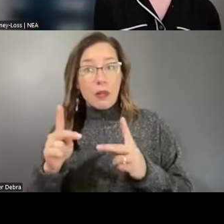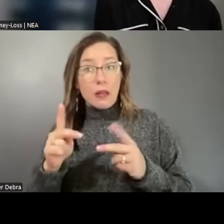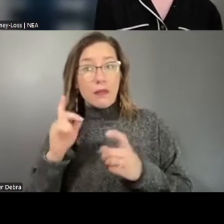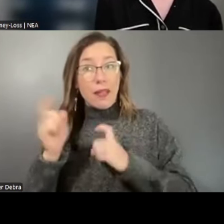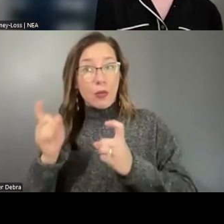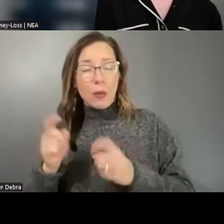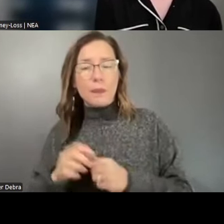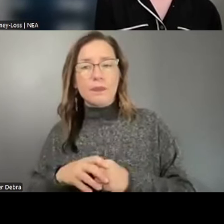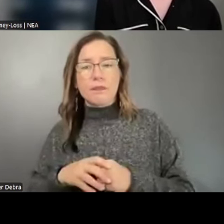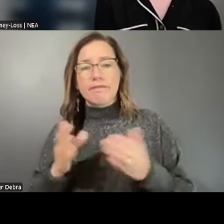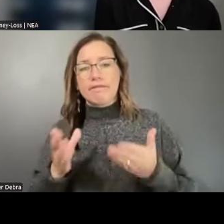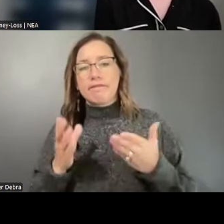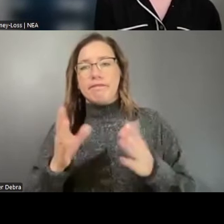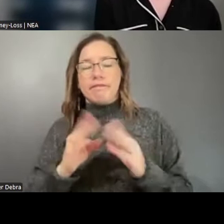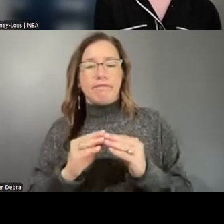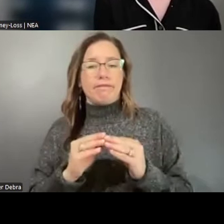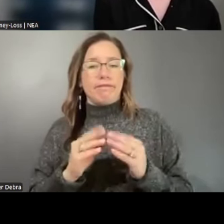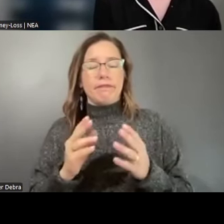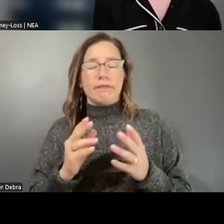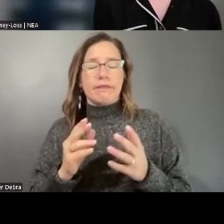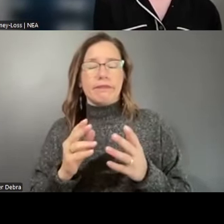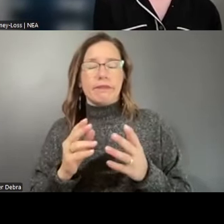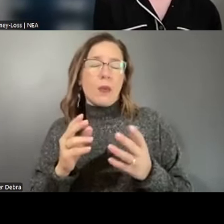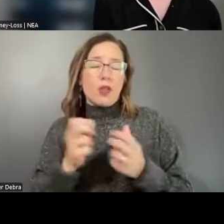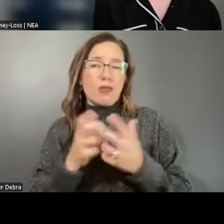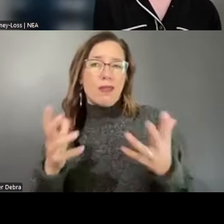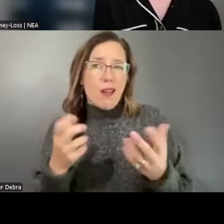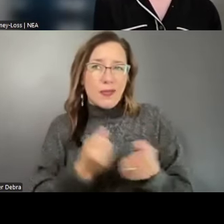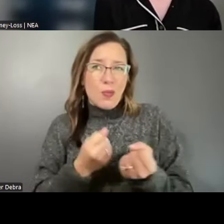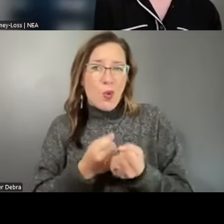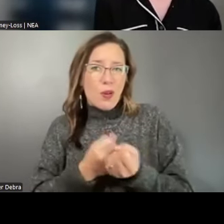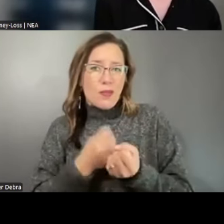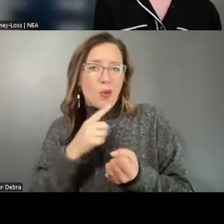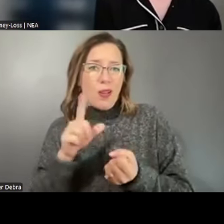them meeting space. There's lots of support that goes a long way for LAAs that isn't just funding.